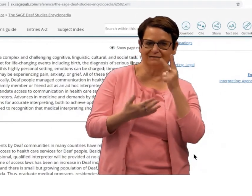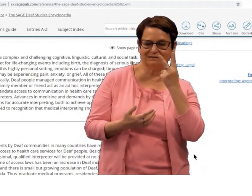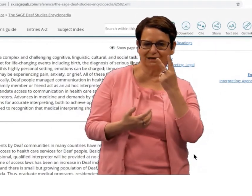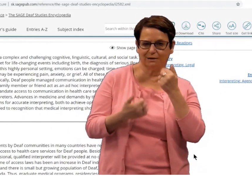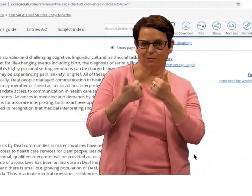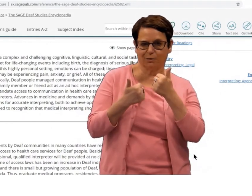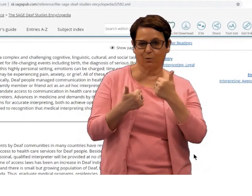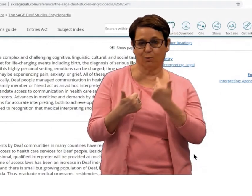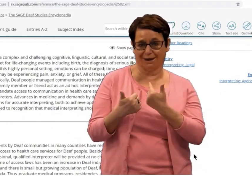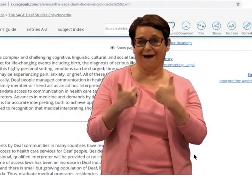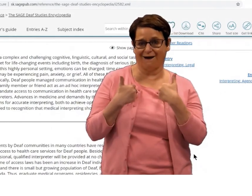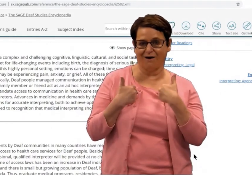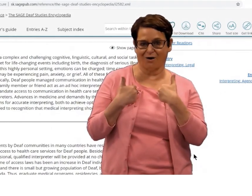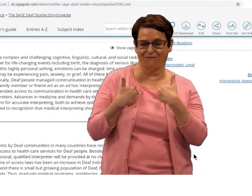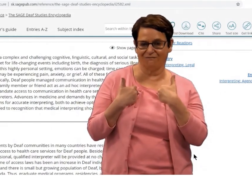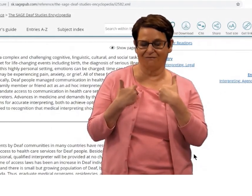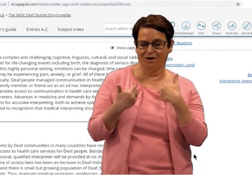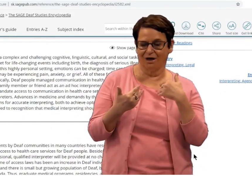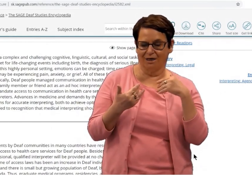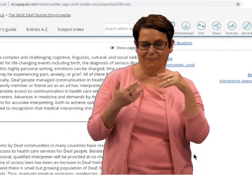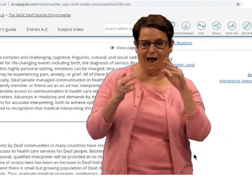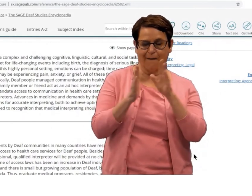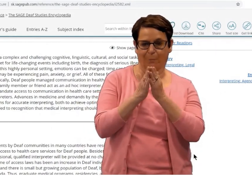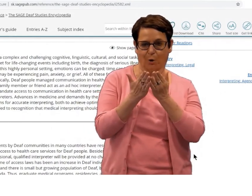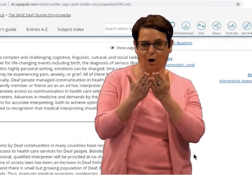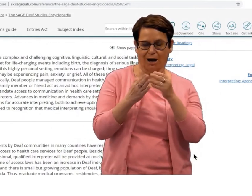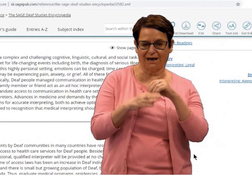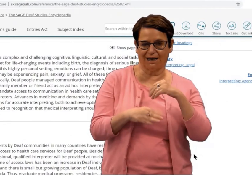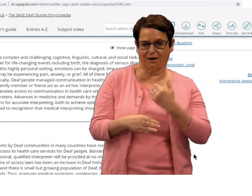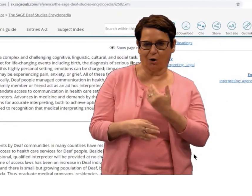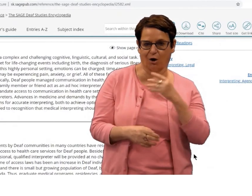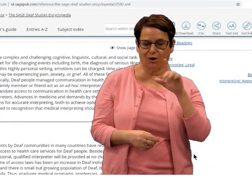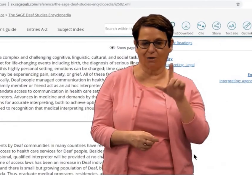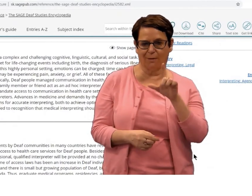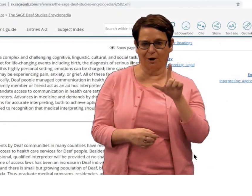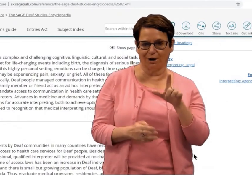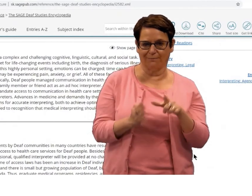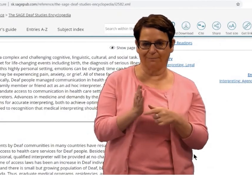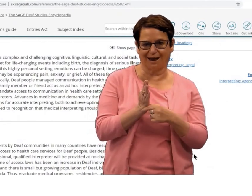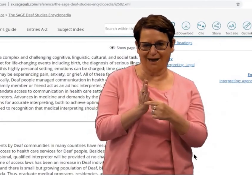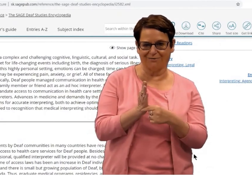It's always good to double check to see whether that book is in our library catalog.